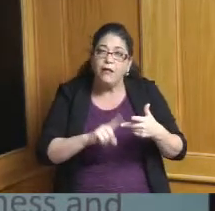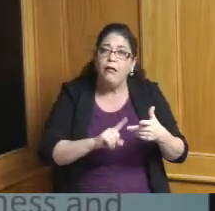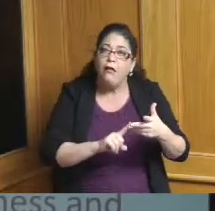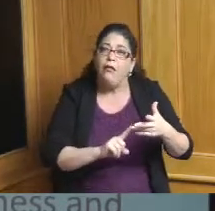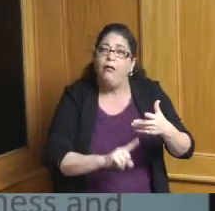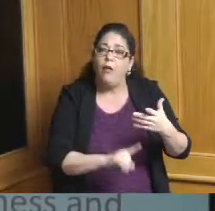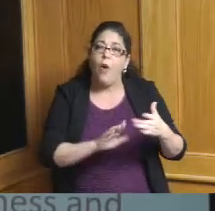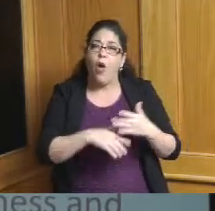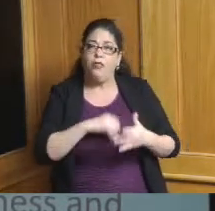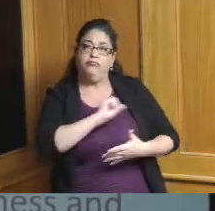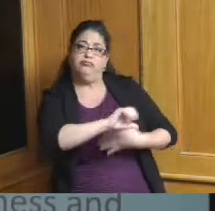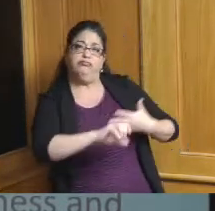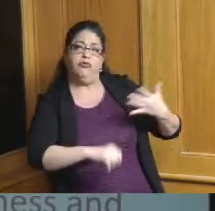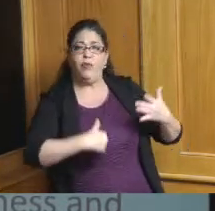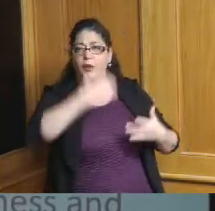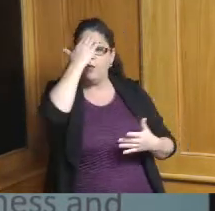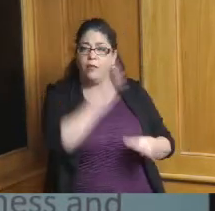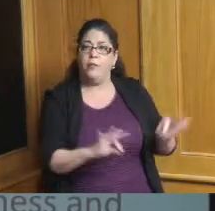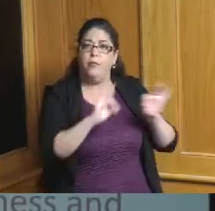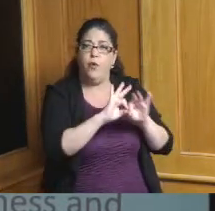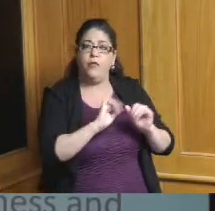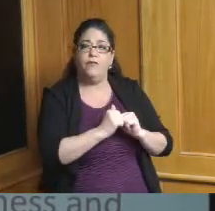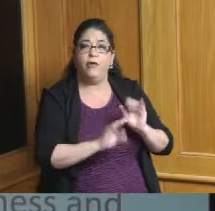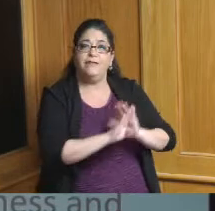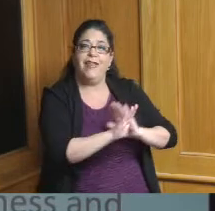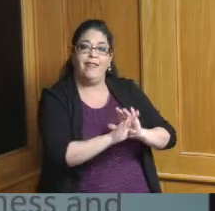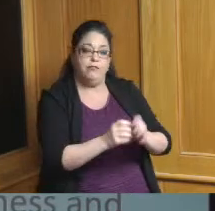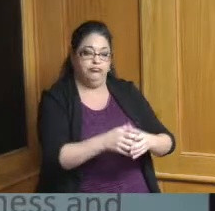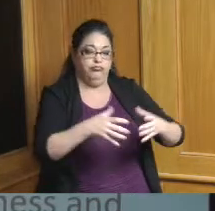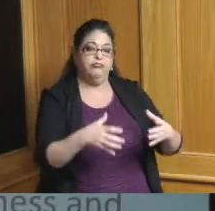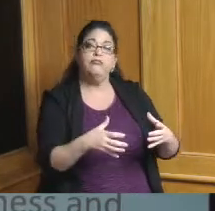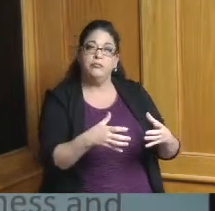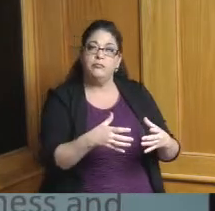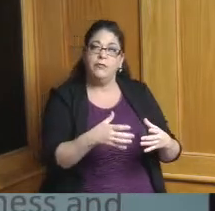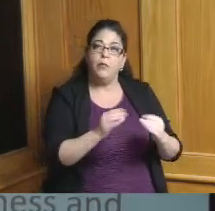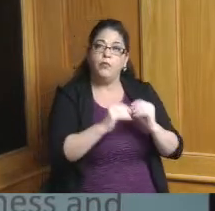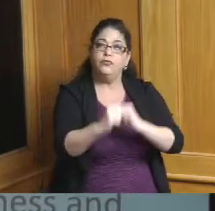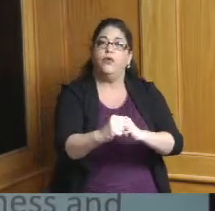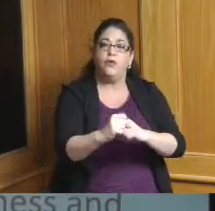that we know are important to pre-development in regions particularly when we're talking about